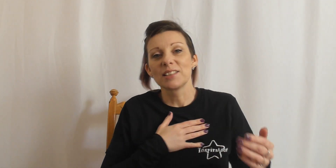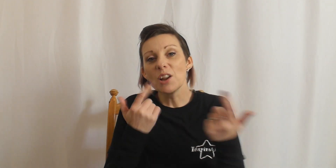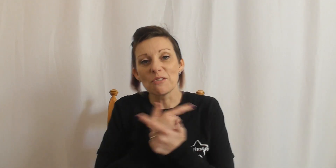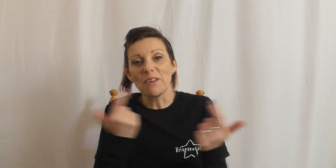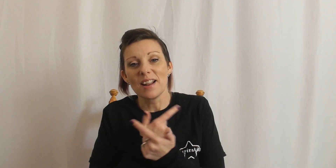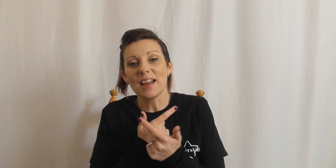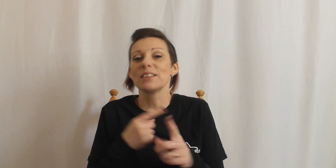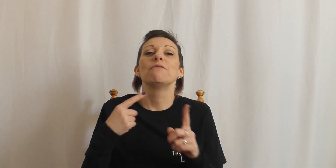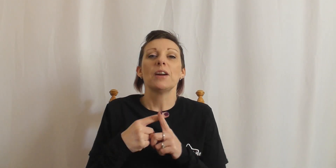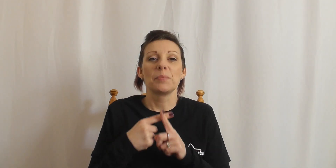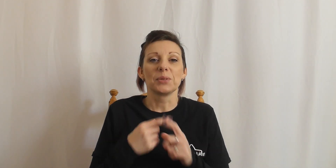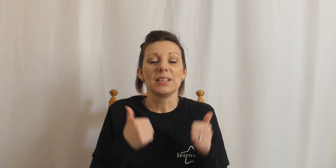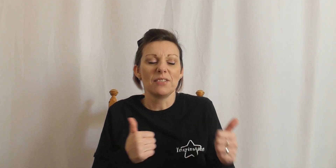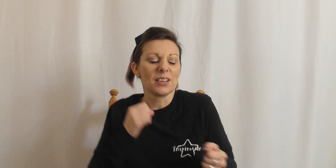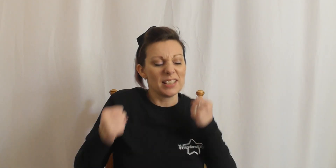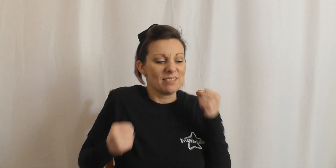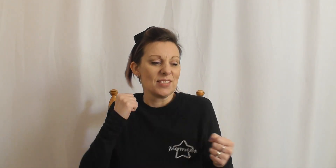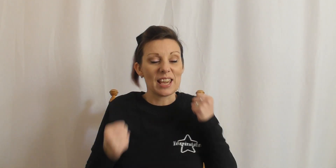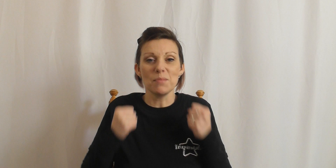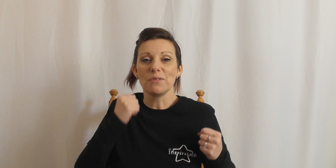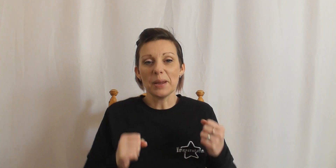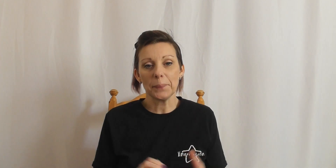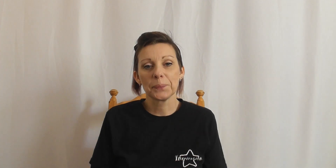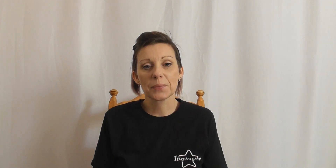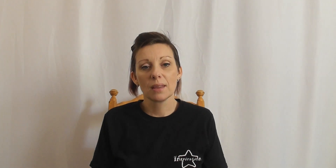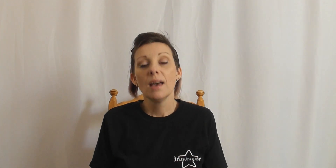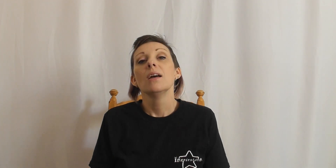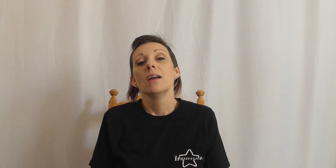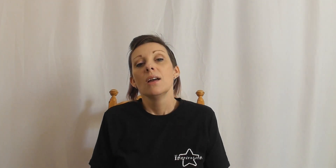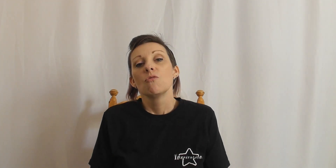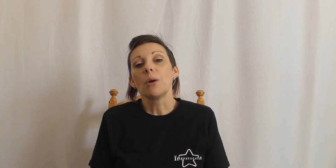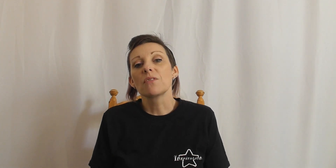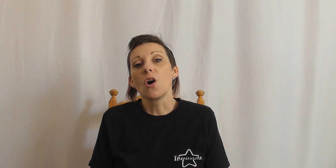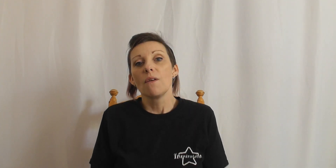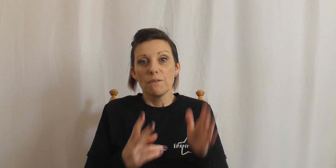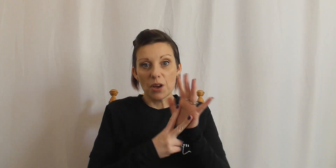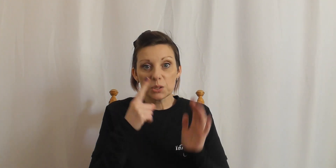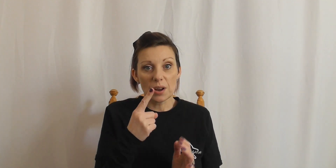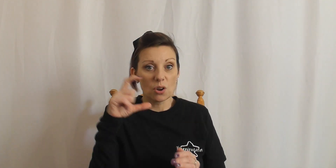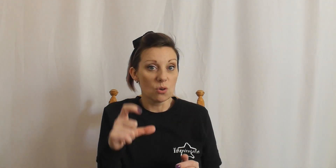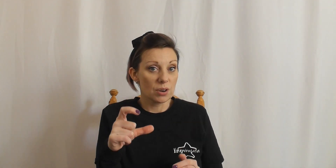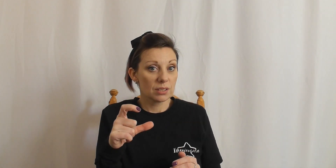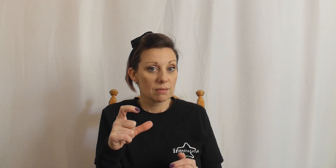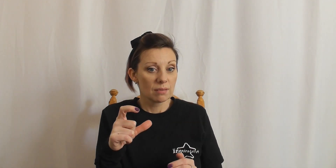lot of fun and it's very positive so it will get you moving a bit. Right we've got verse one and chorus